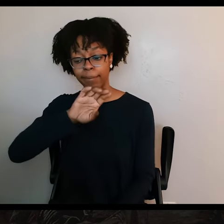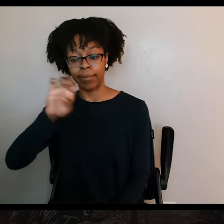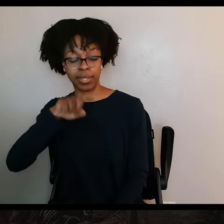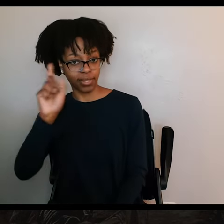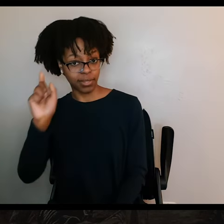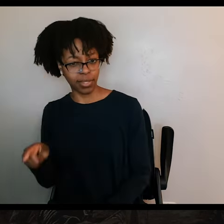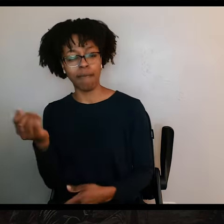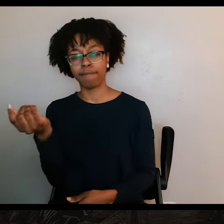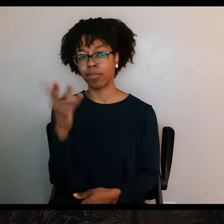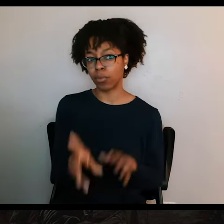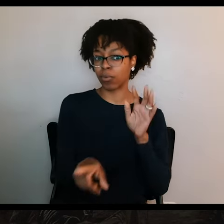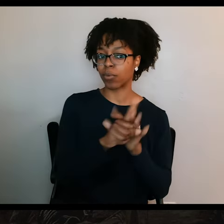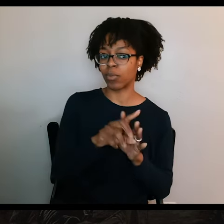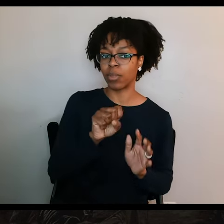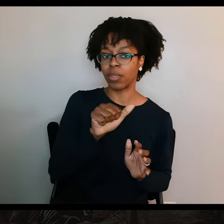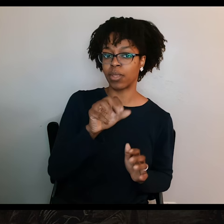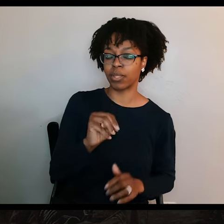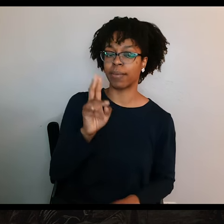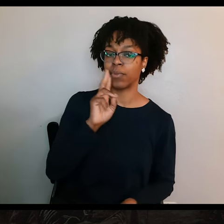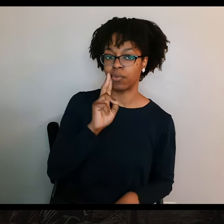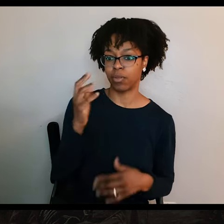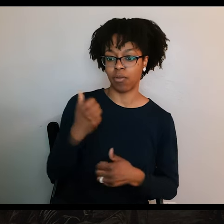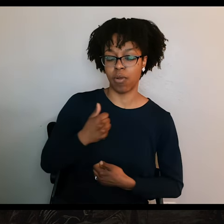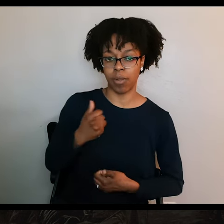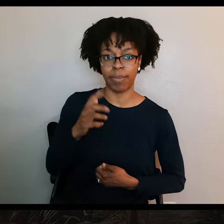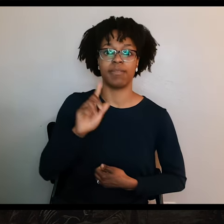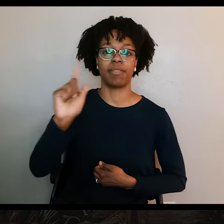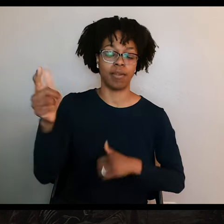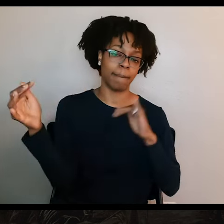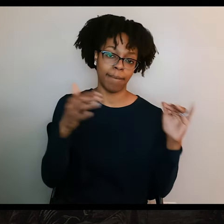And a few even ended up in Sam Houston's army at the Battle of San Jacinto.